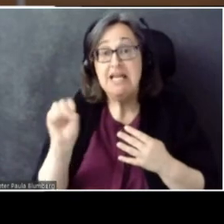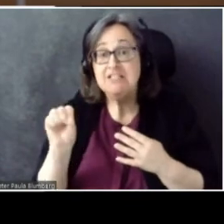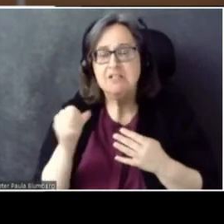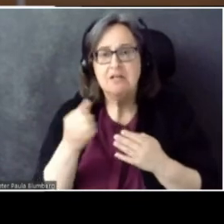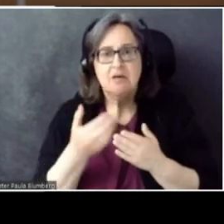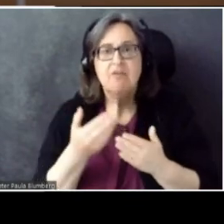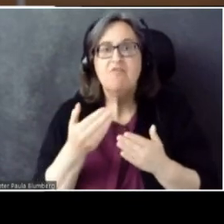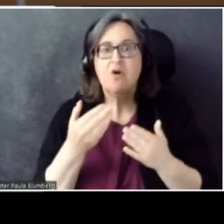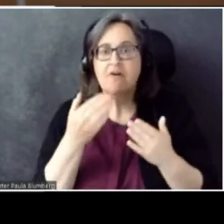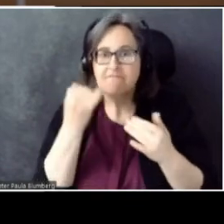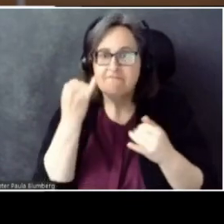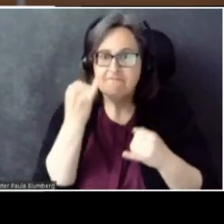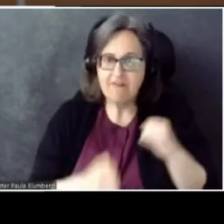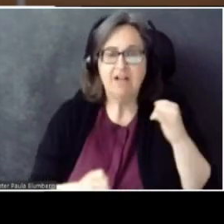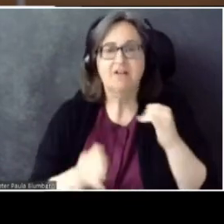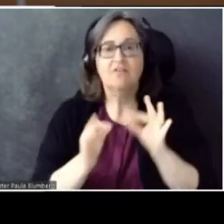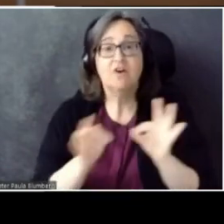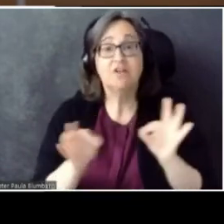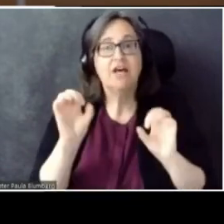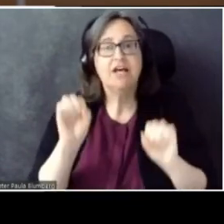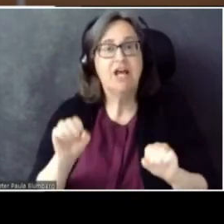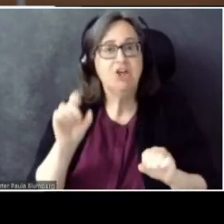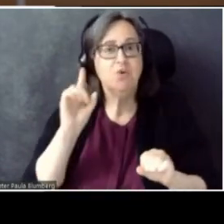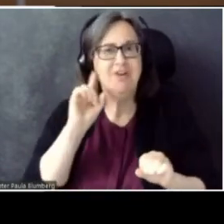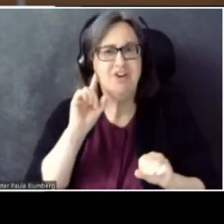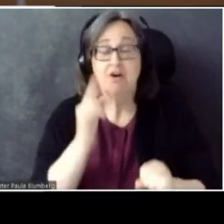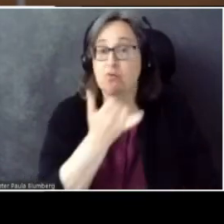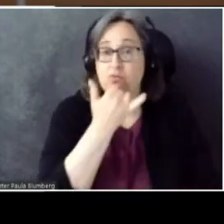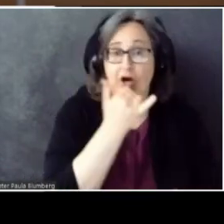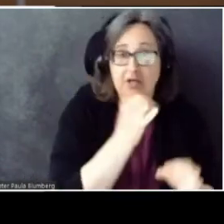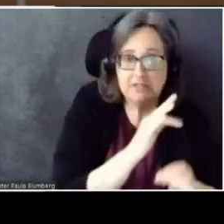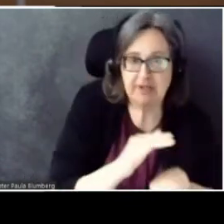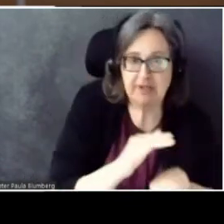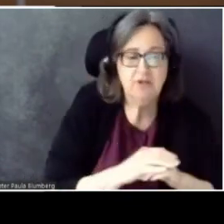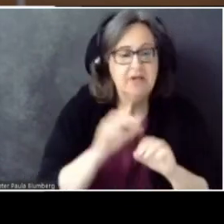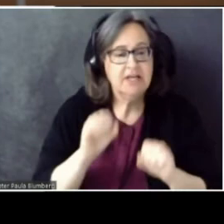Can you. Can you here, spelled incorrectly, and can you hear me.